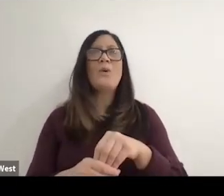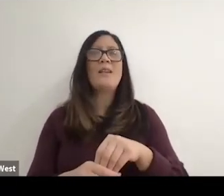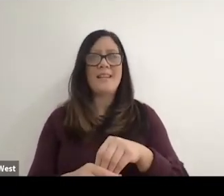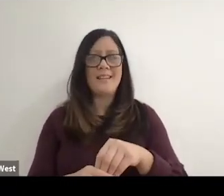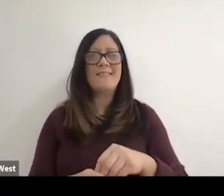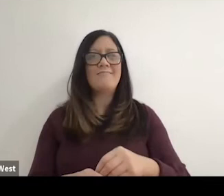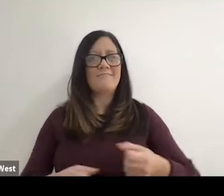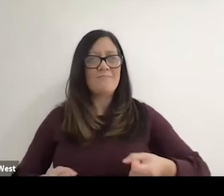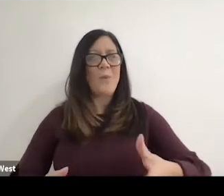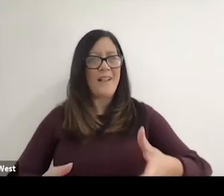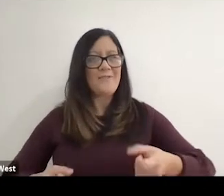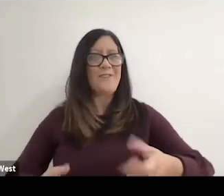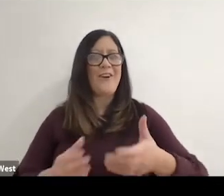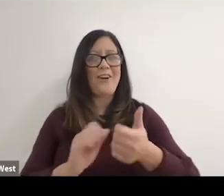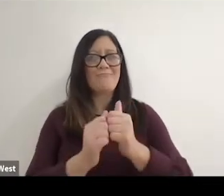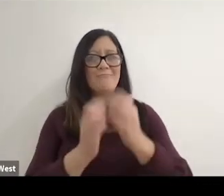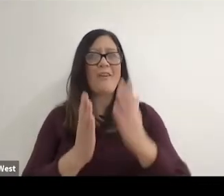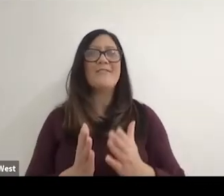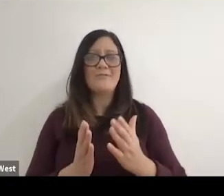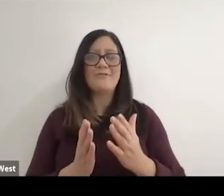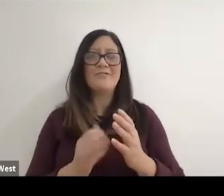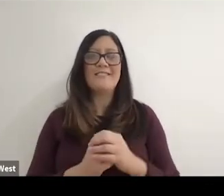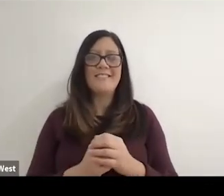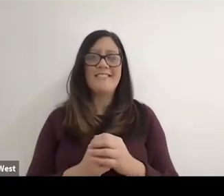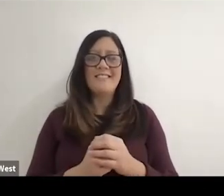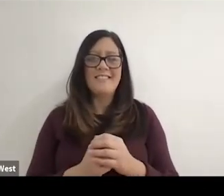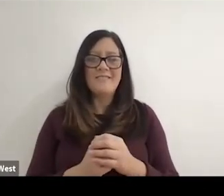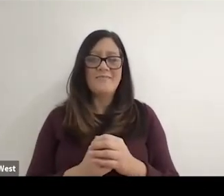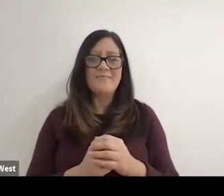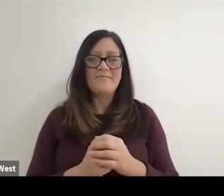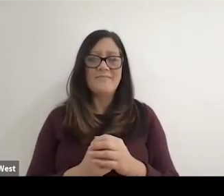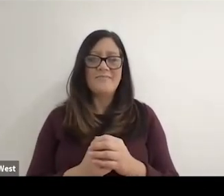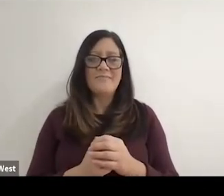In one of the more popular sports, certainly one of the more high profile sports.